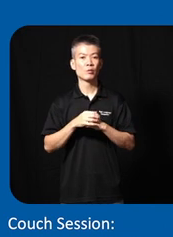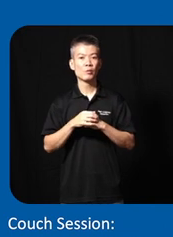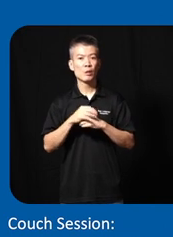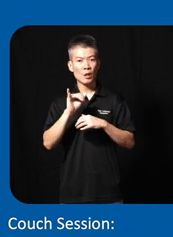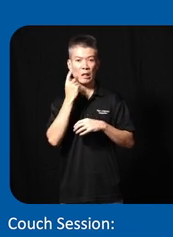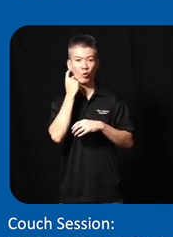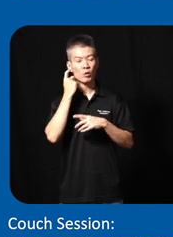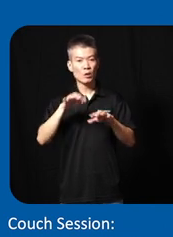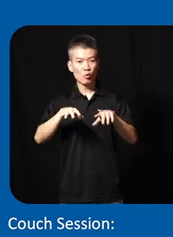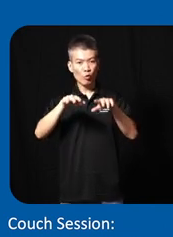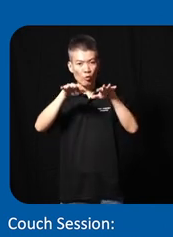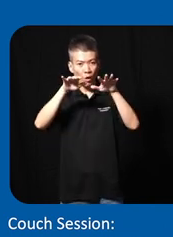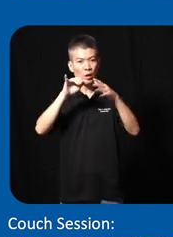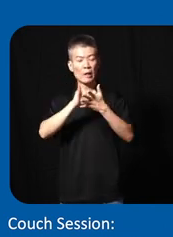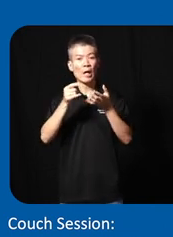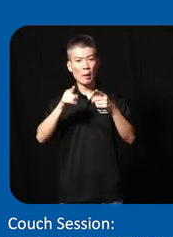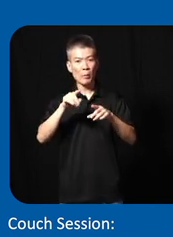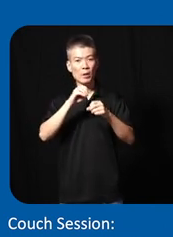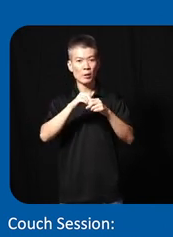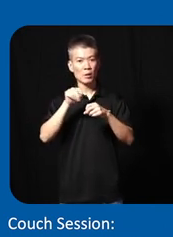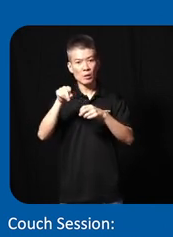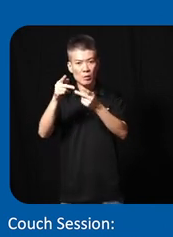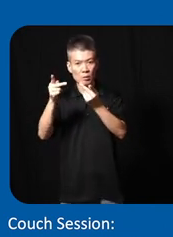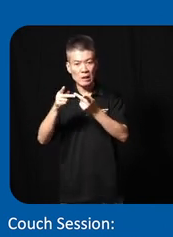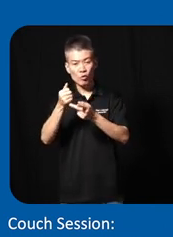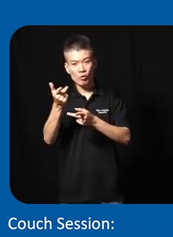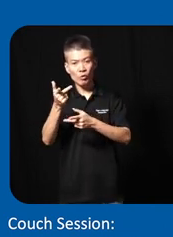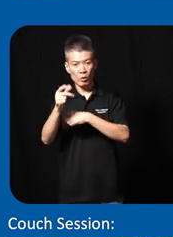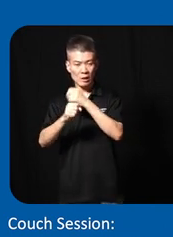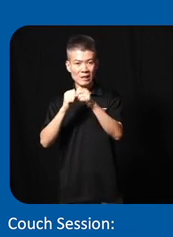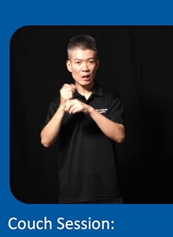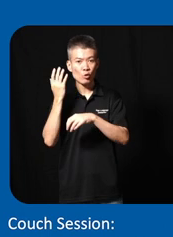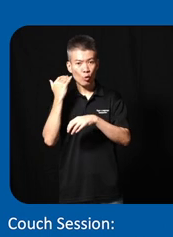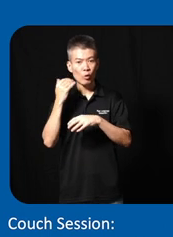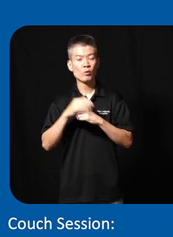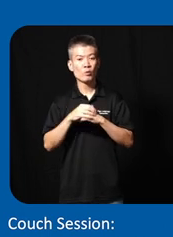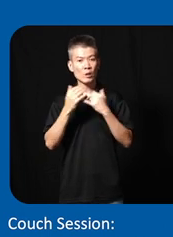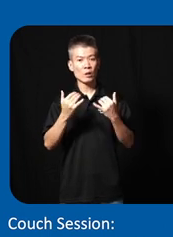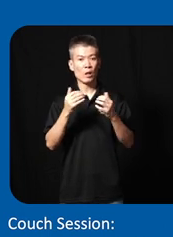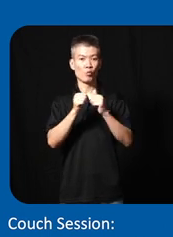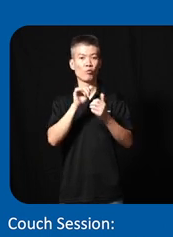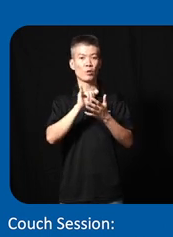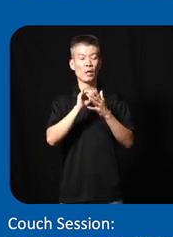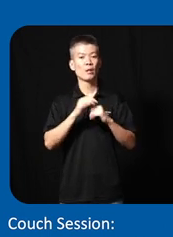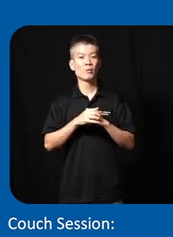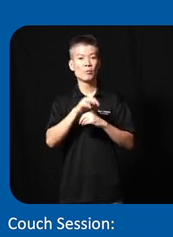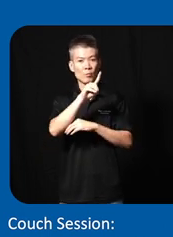recent flood disaster that happens in baneras in a few years ago and not only that uh the data also